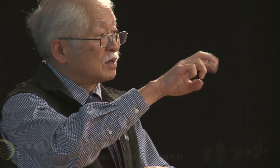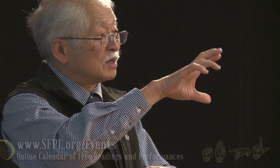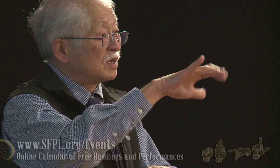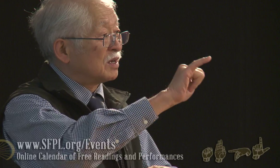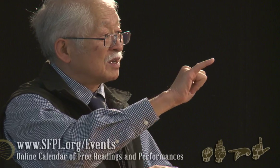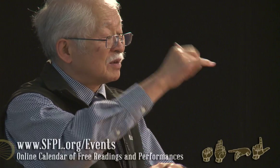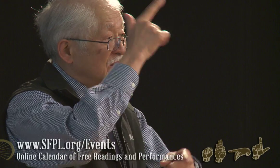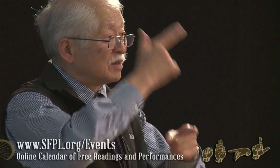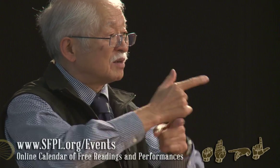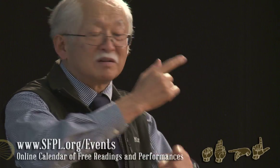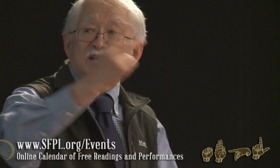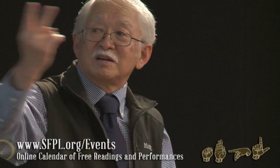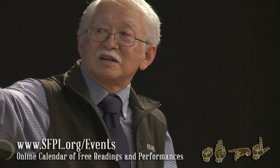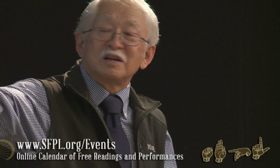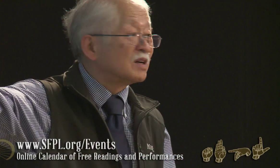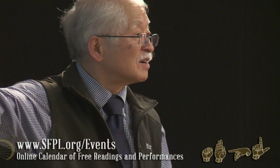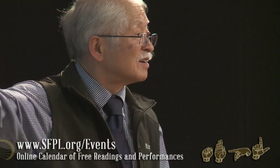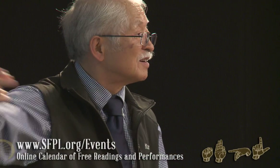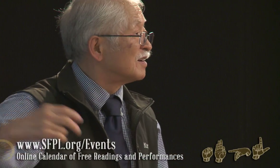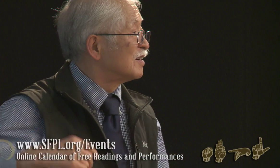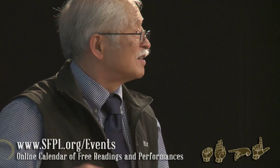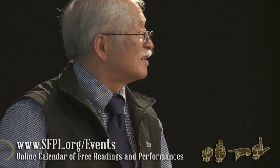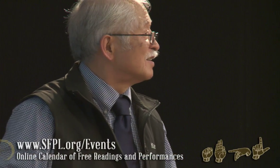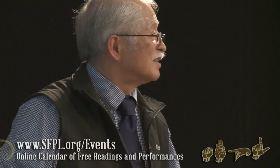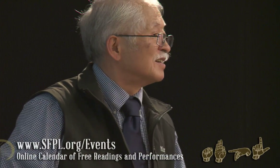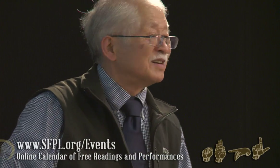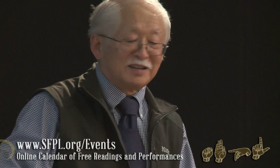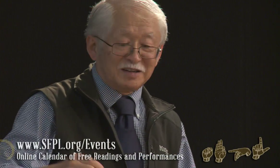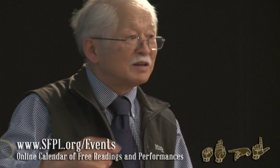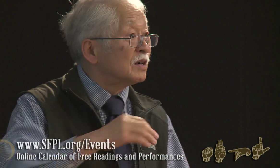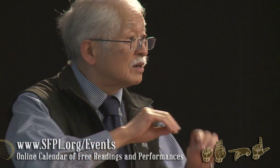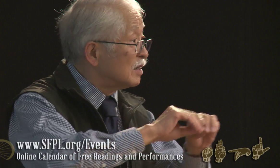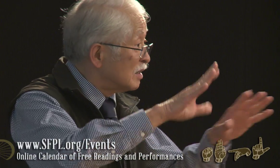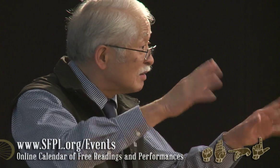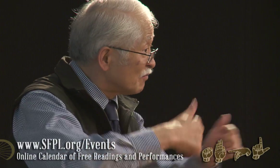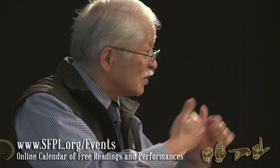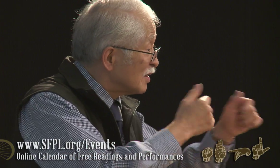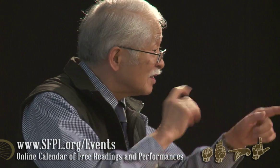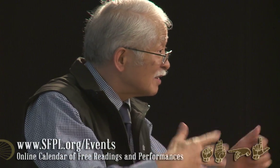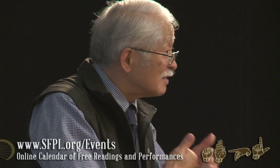her and her younger brother Percy. You see Delight and her younger brother.